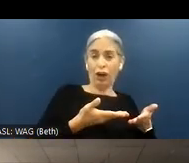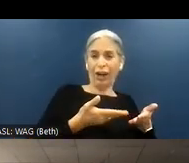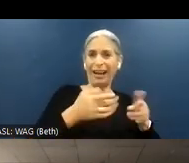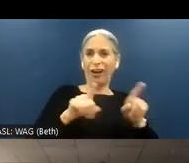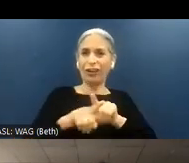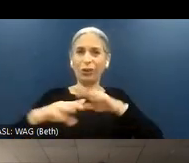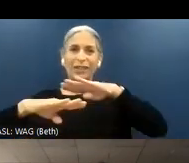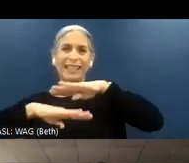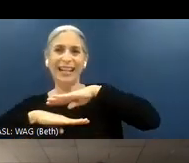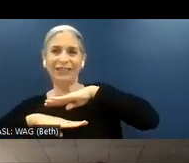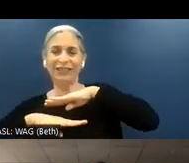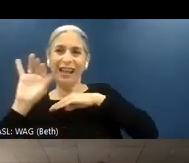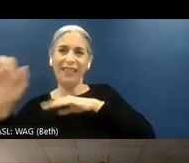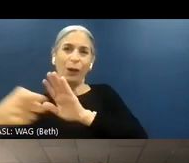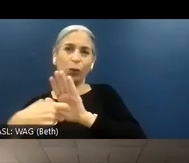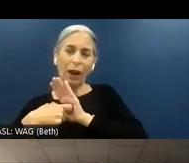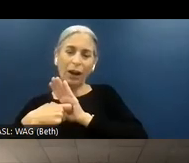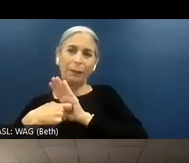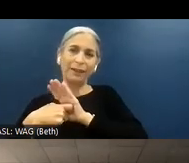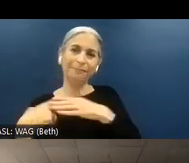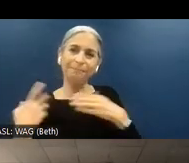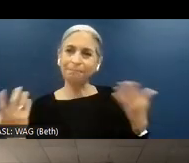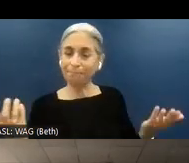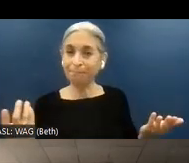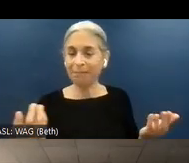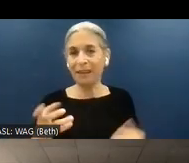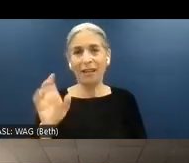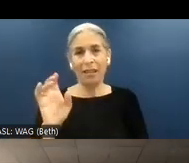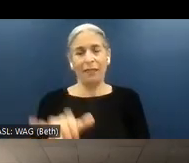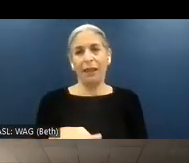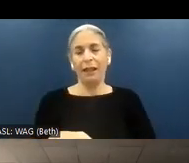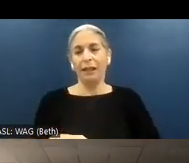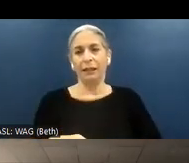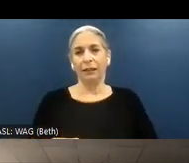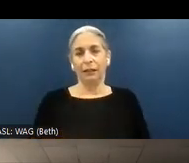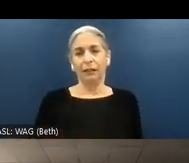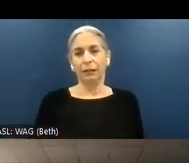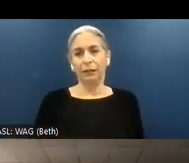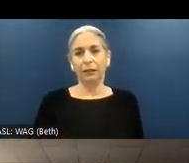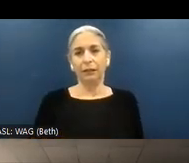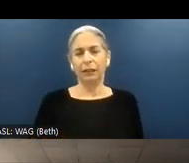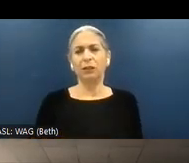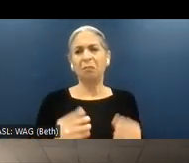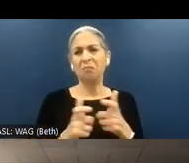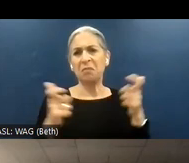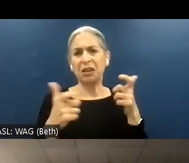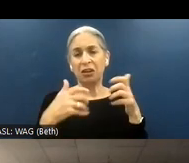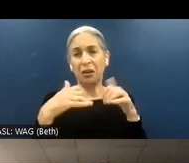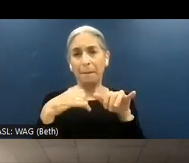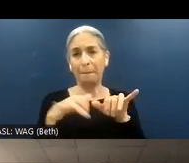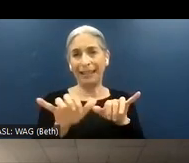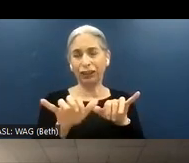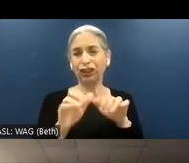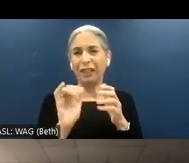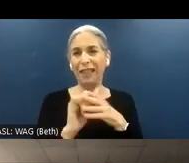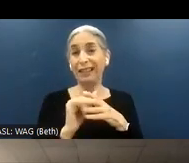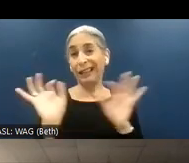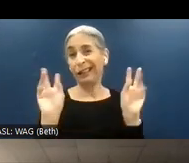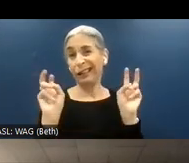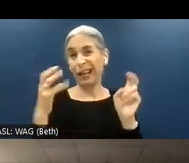criterion. That's, let's say, a more delivery-oriented measure that seems like a score than maybe